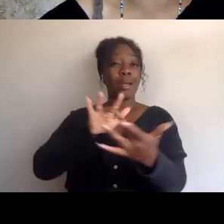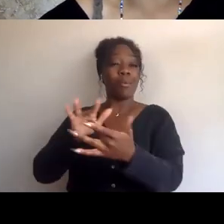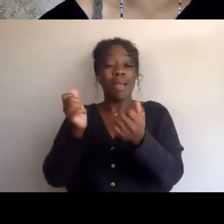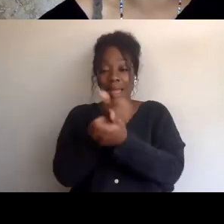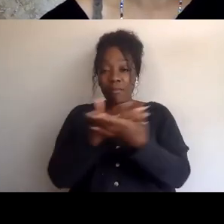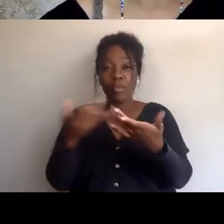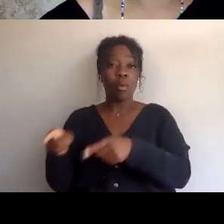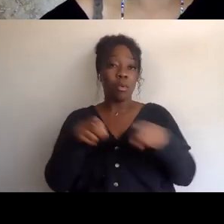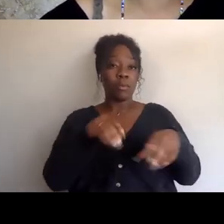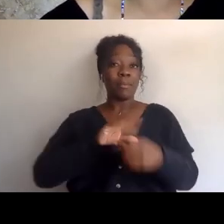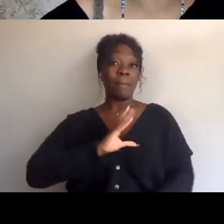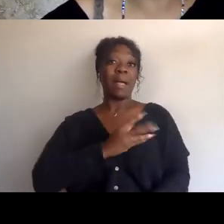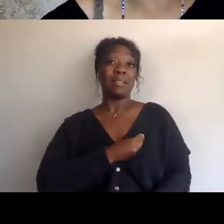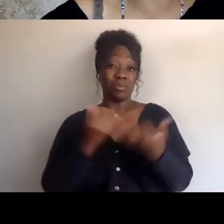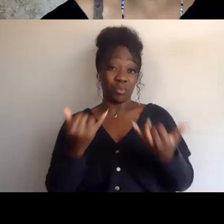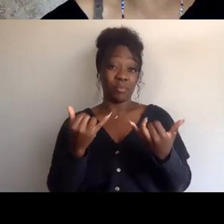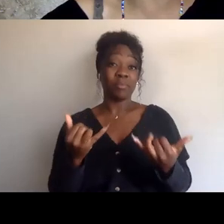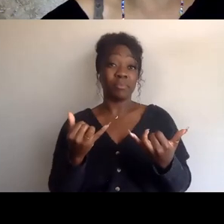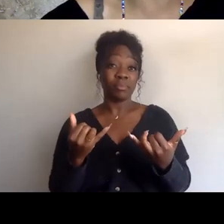and really it's been her languaging,